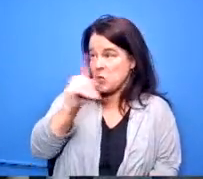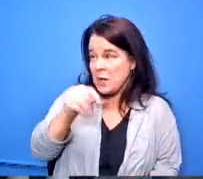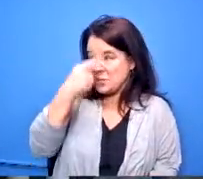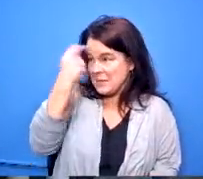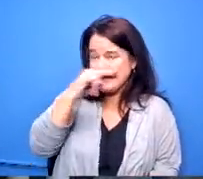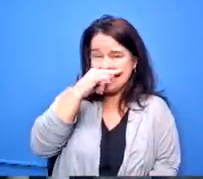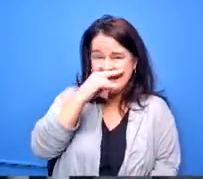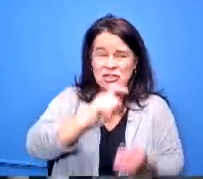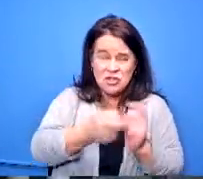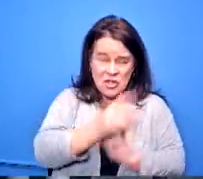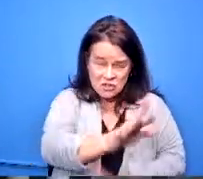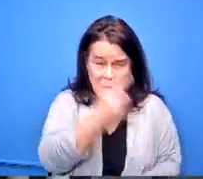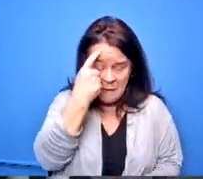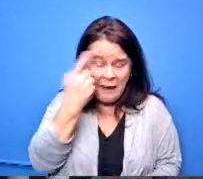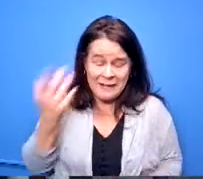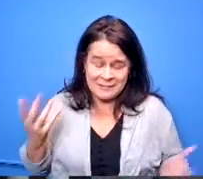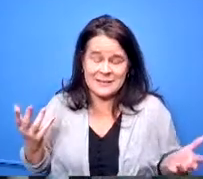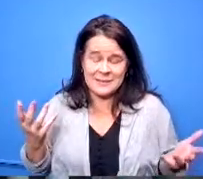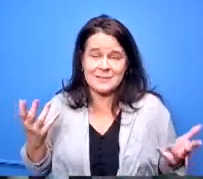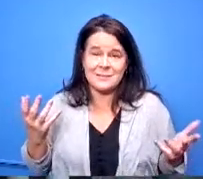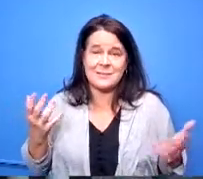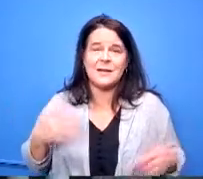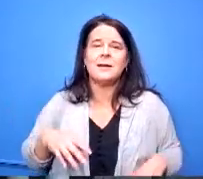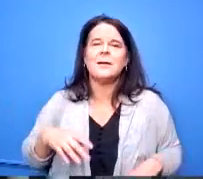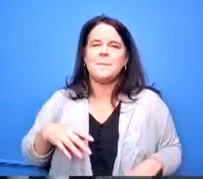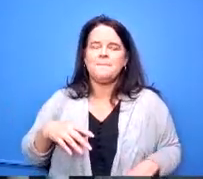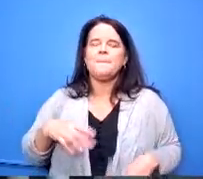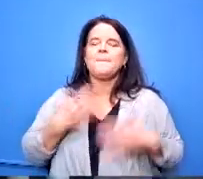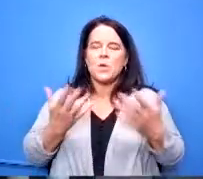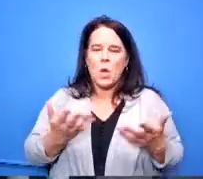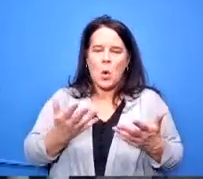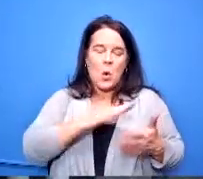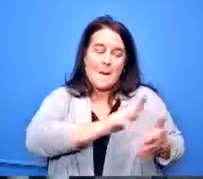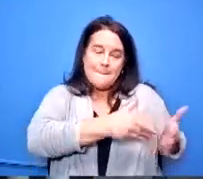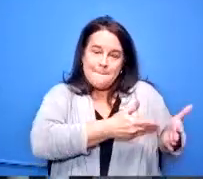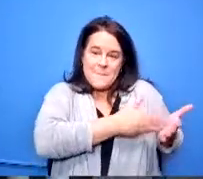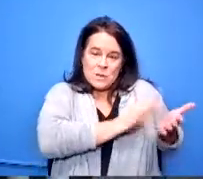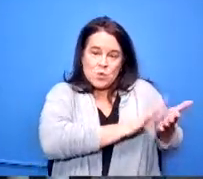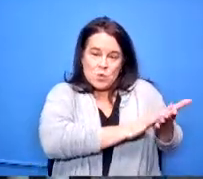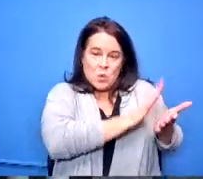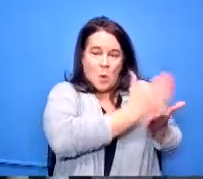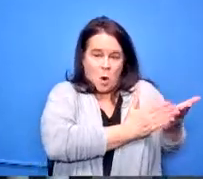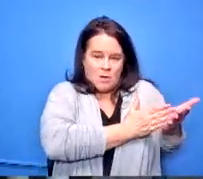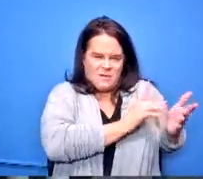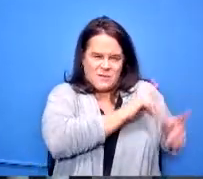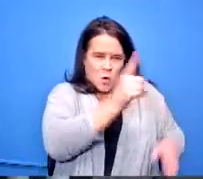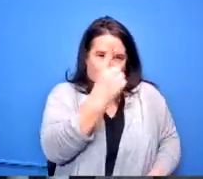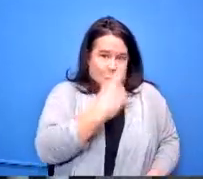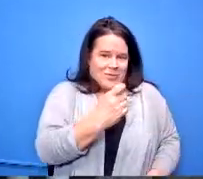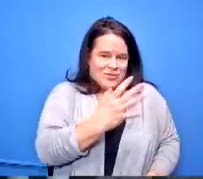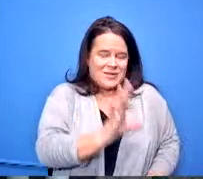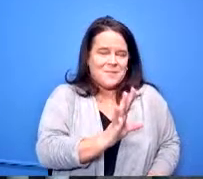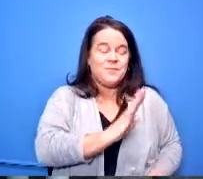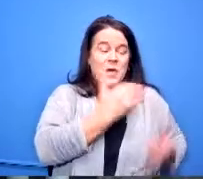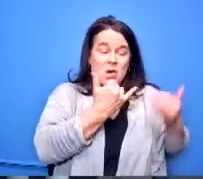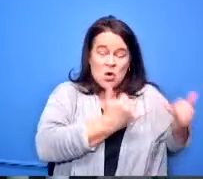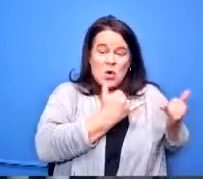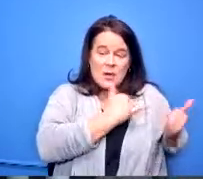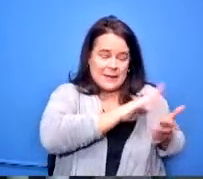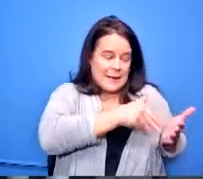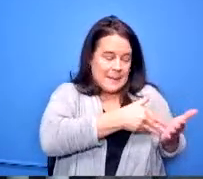minds um so to address the middle school part currently our middle schoolers take an inventory